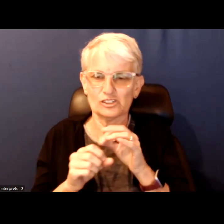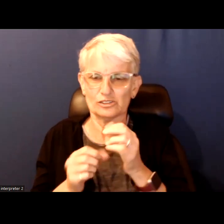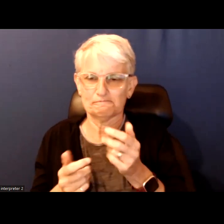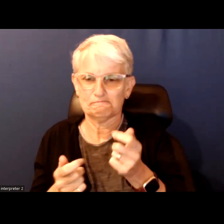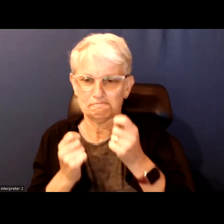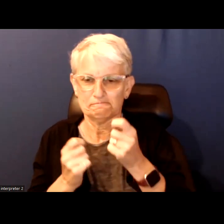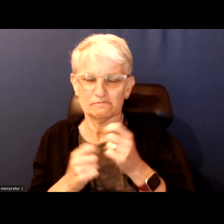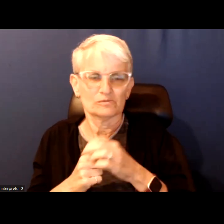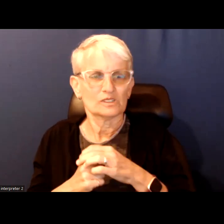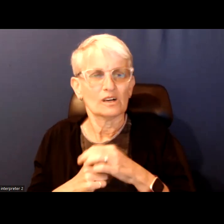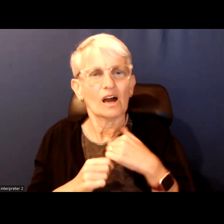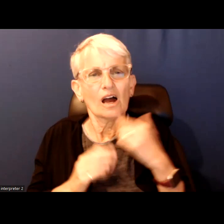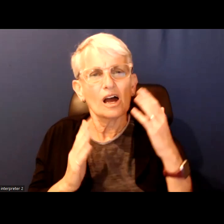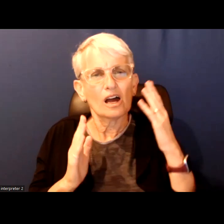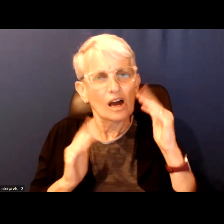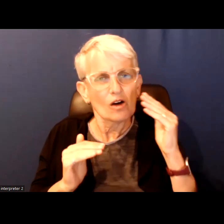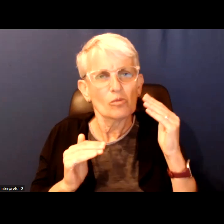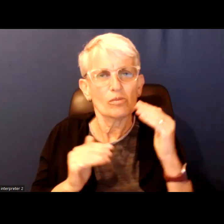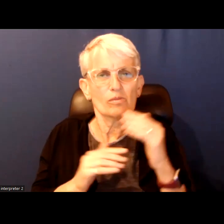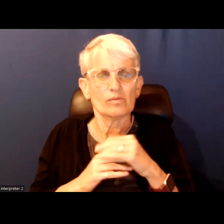I am really hopeful.